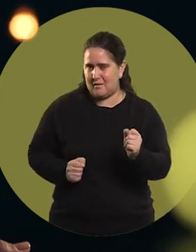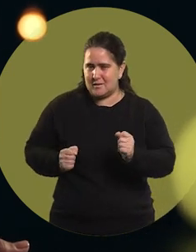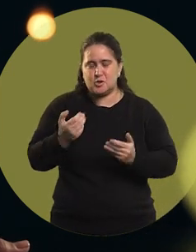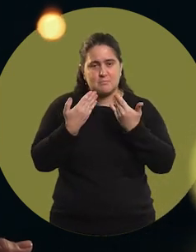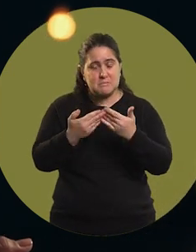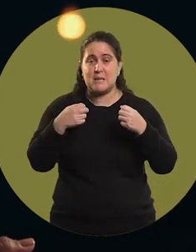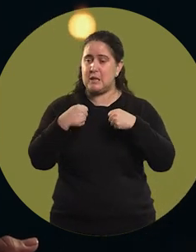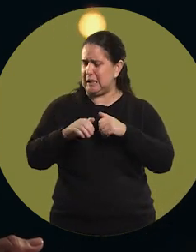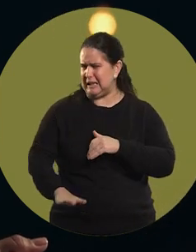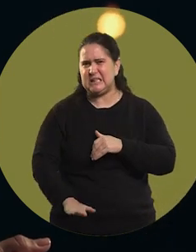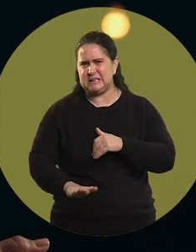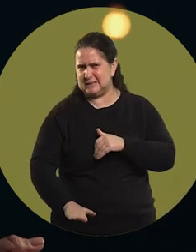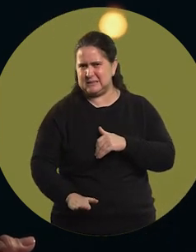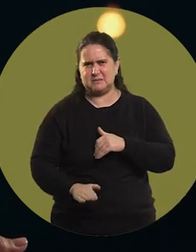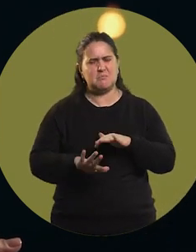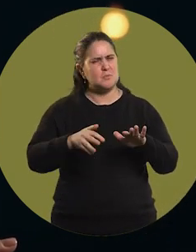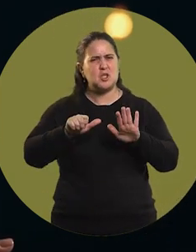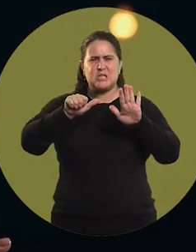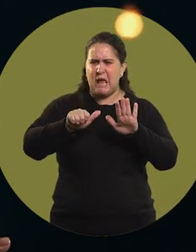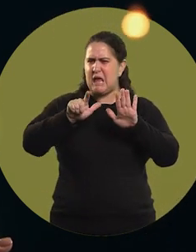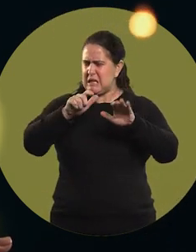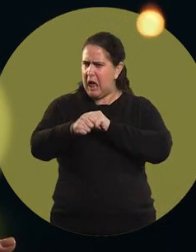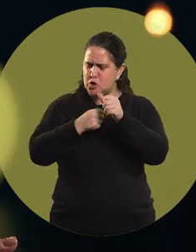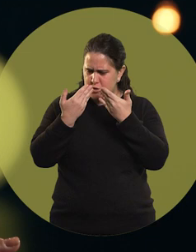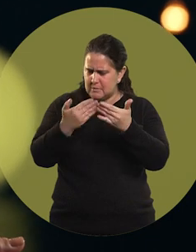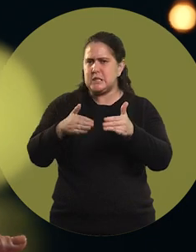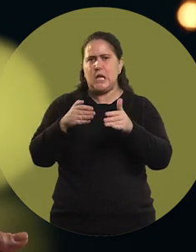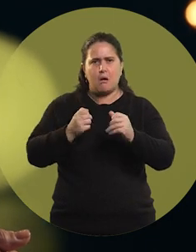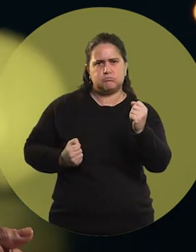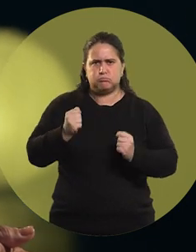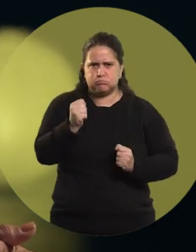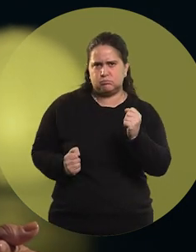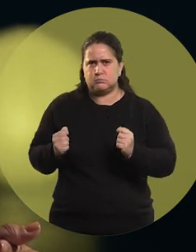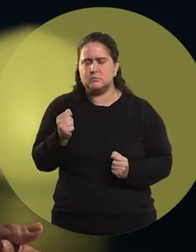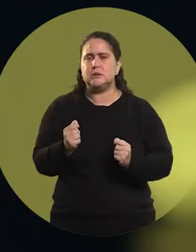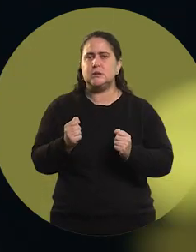and I started practicing it from a very young age, around six or seven years old.